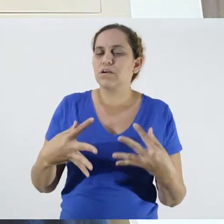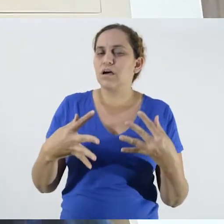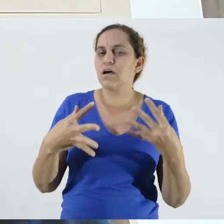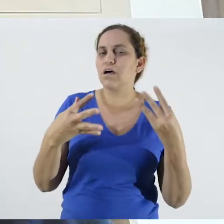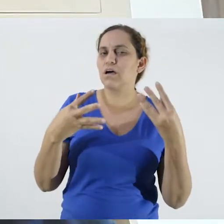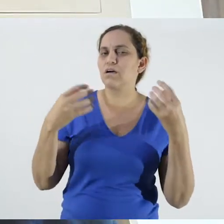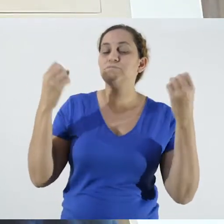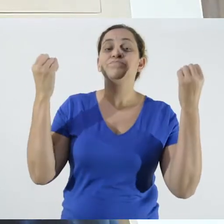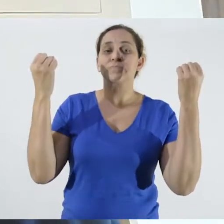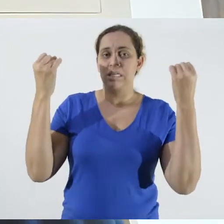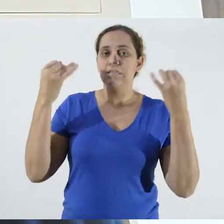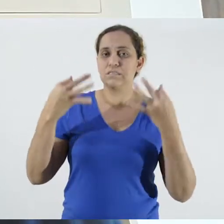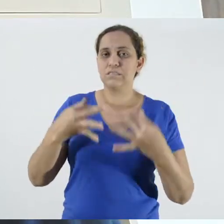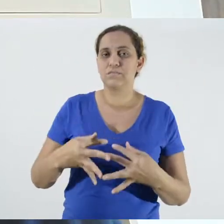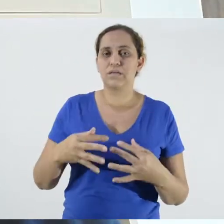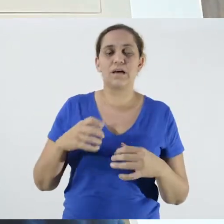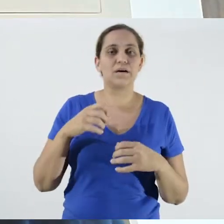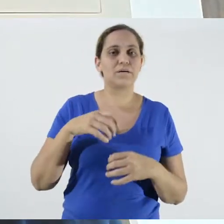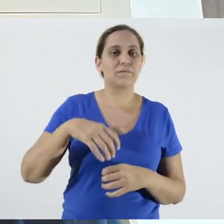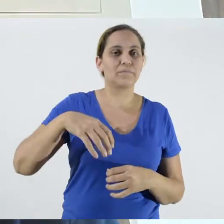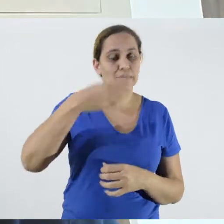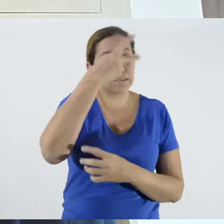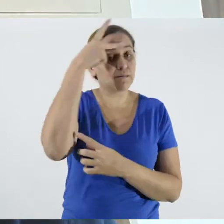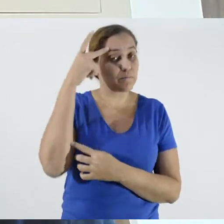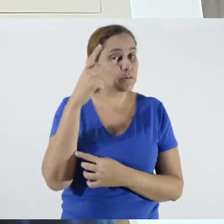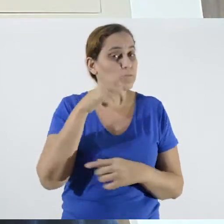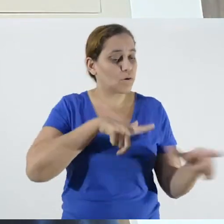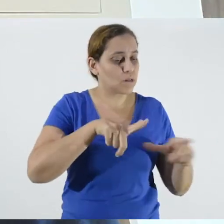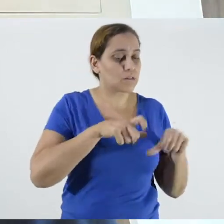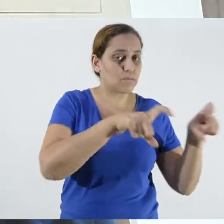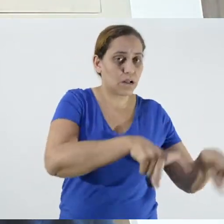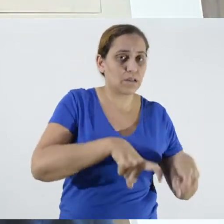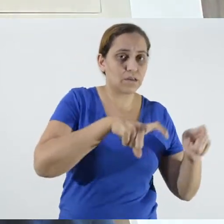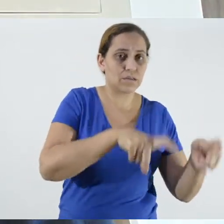pig farmers, these rural producers, that, for example, when someone